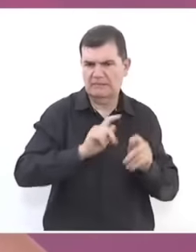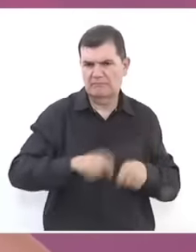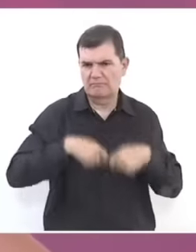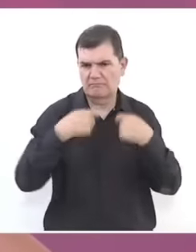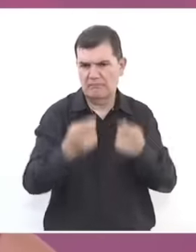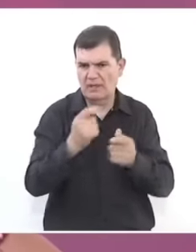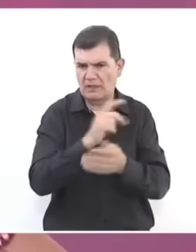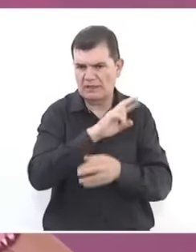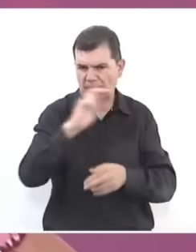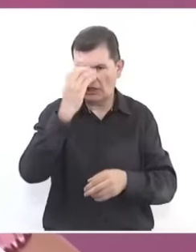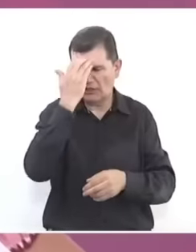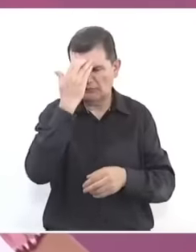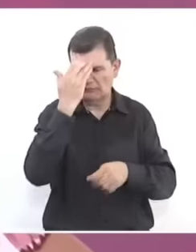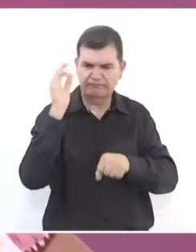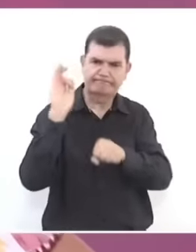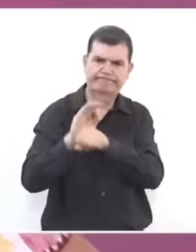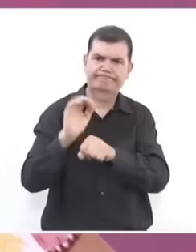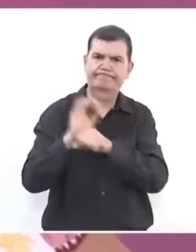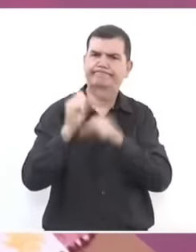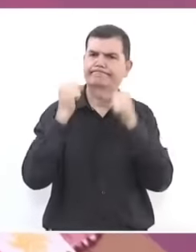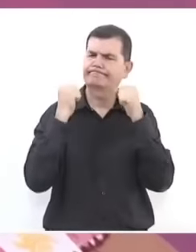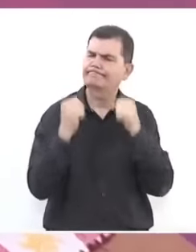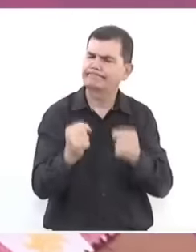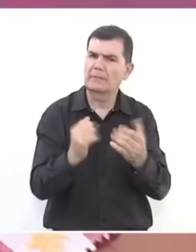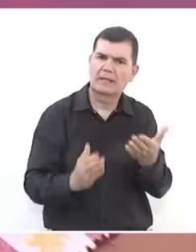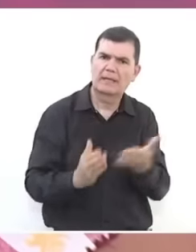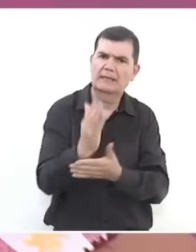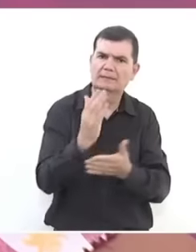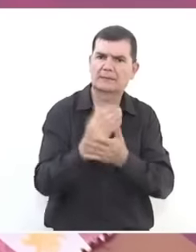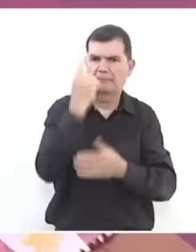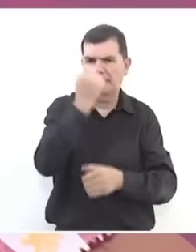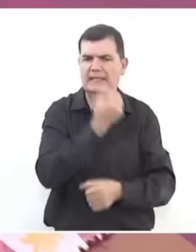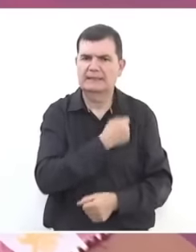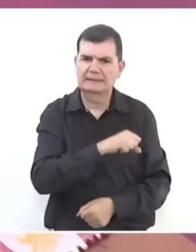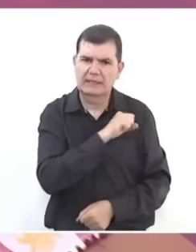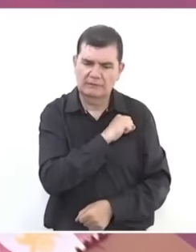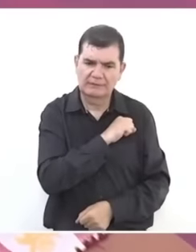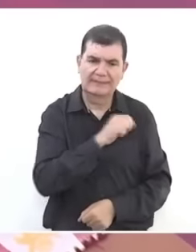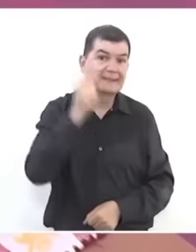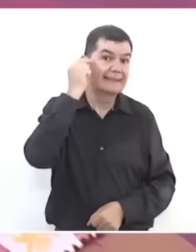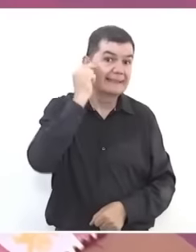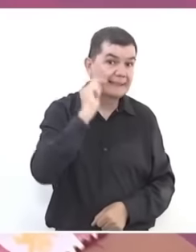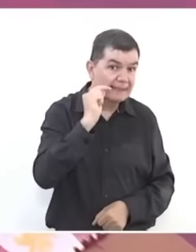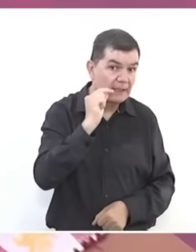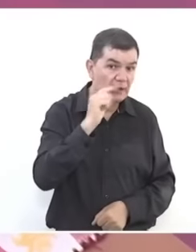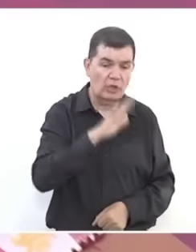and that we strengthen access to health in Guerrero and throughout our